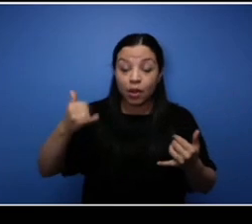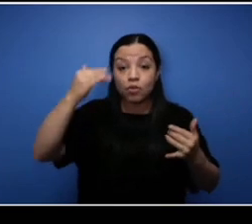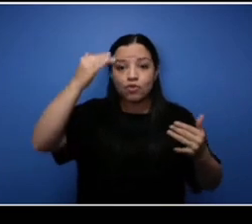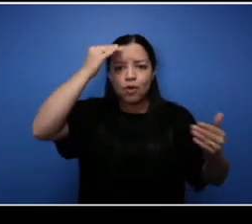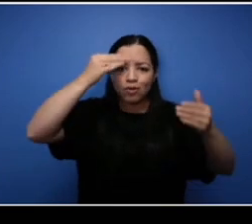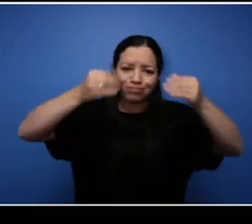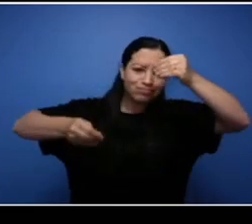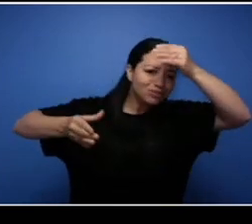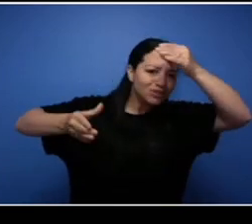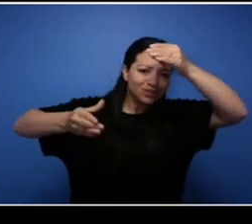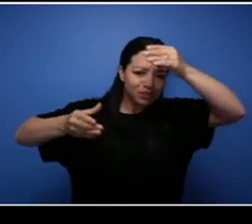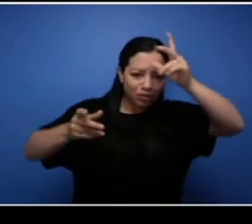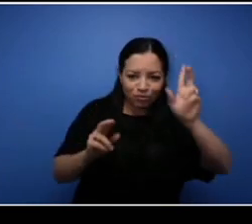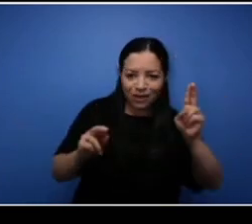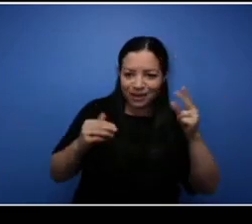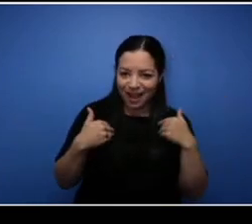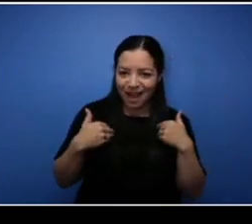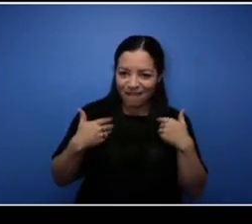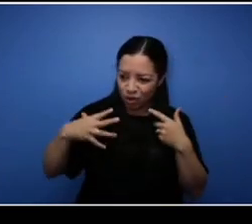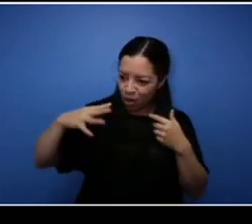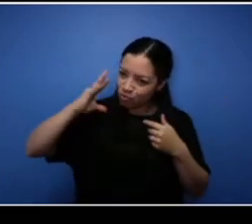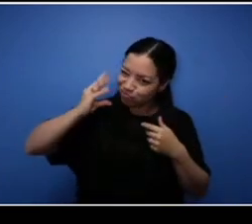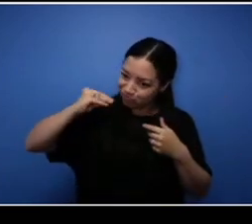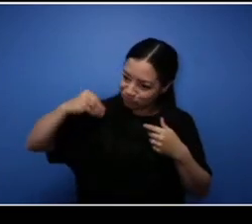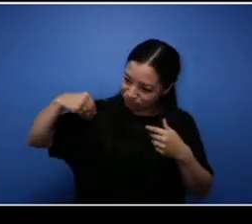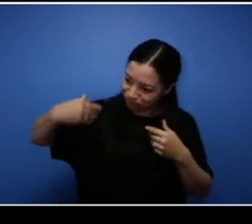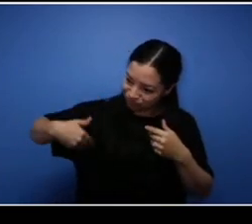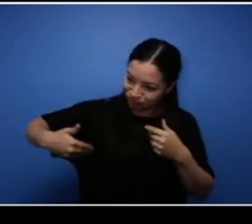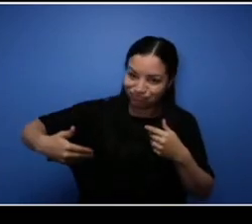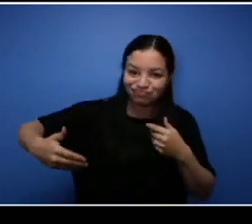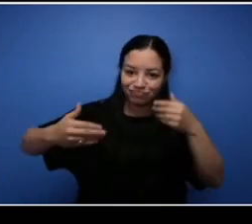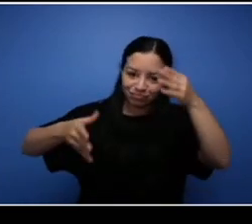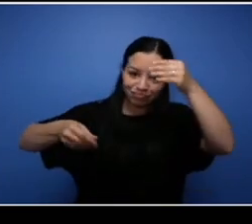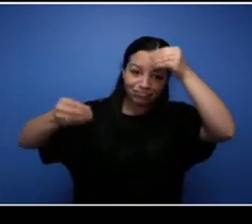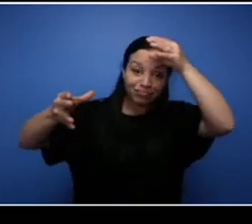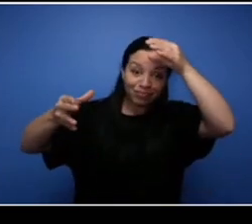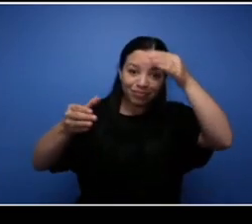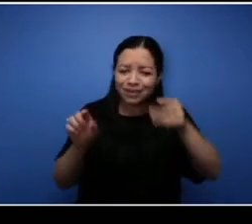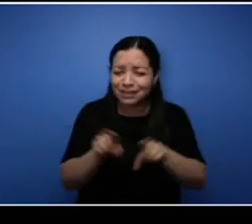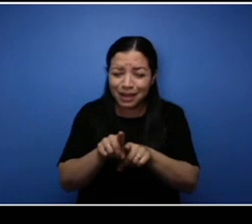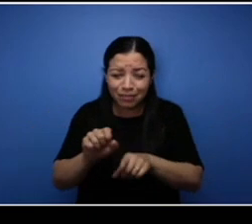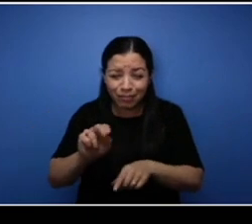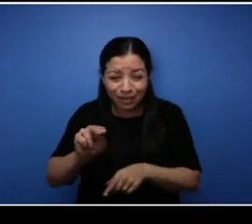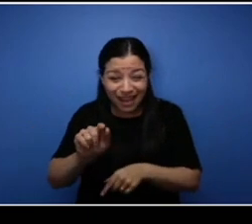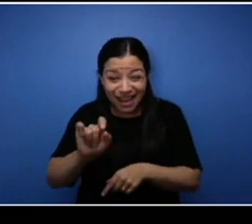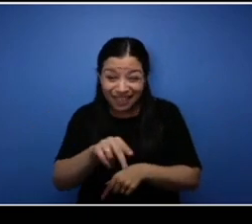as Nathan said you know people postings on Facebook they don't post it bad, but you need